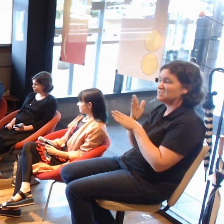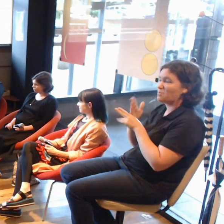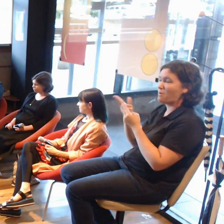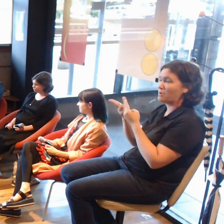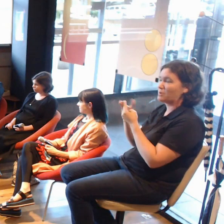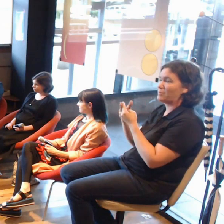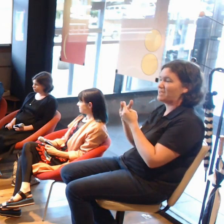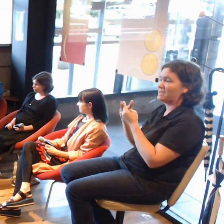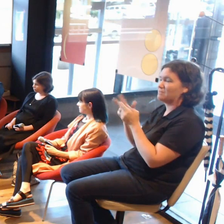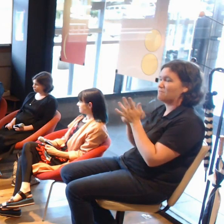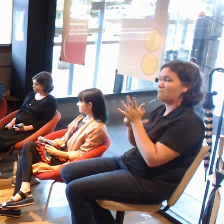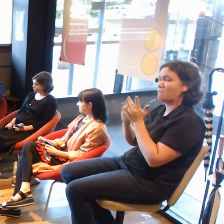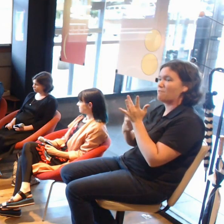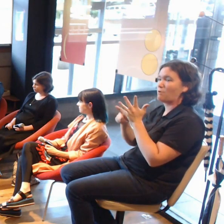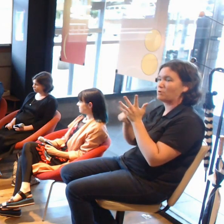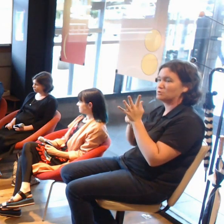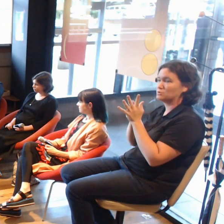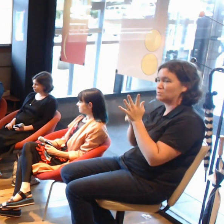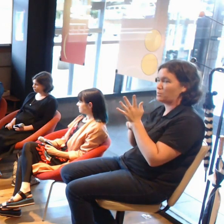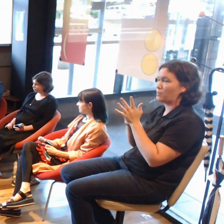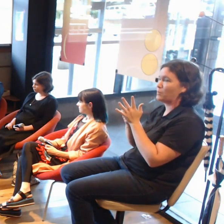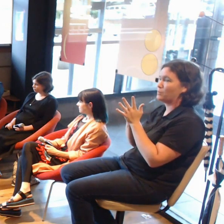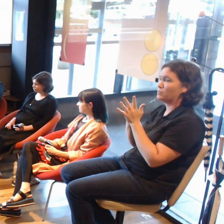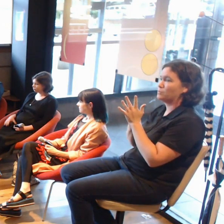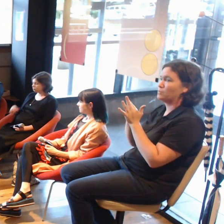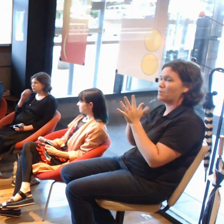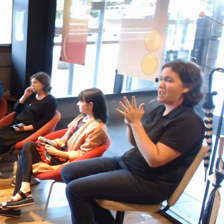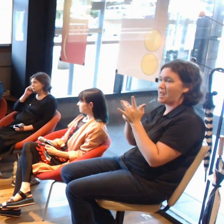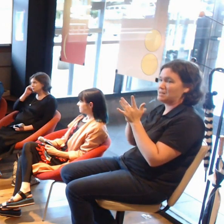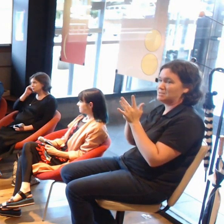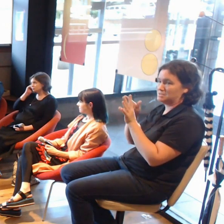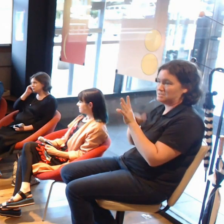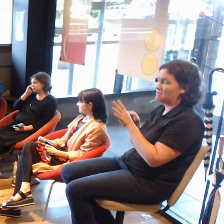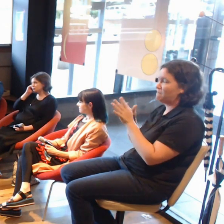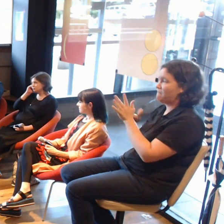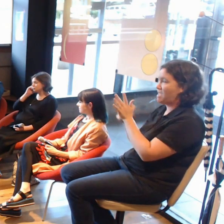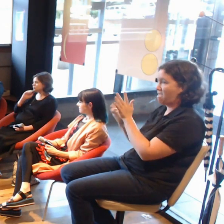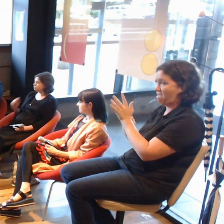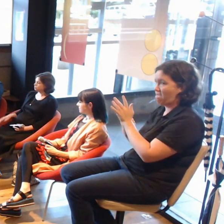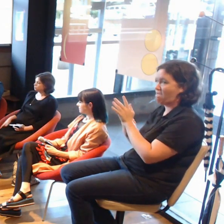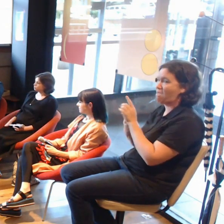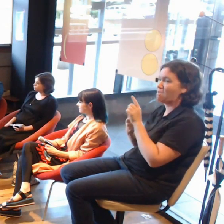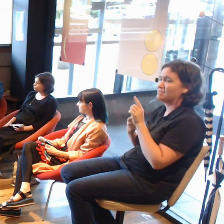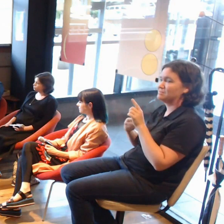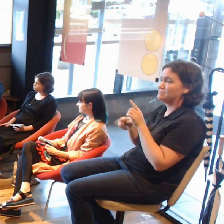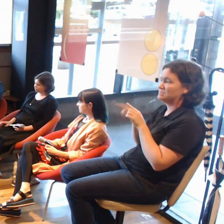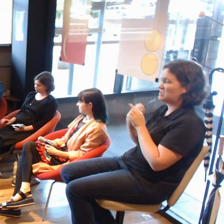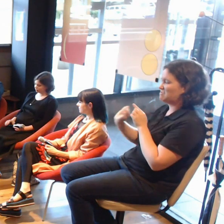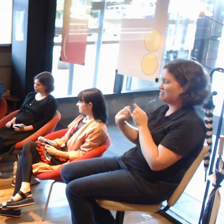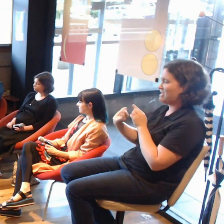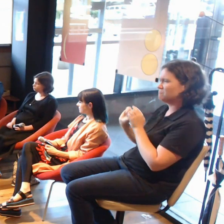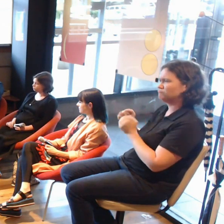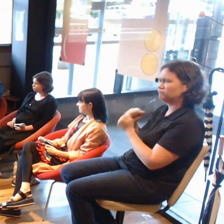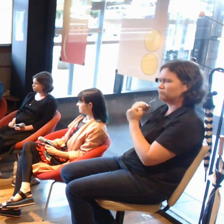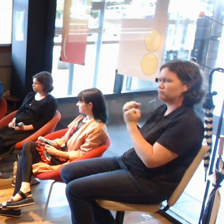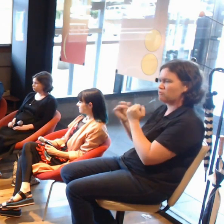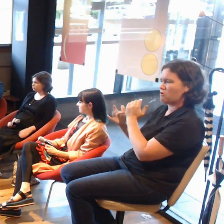within the Canberra community, developing different things. He's gonna give us that kind of tech perspective that that we thought would be really important